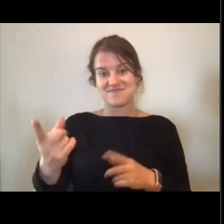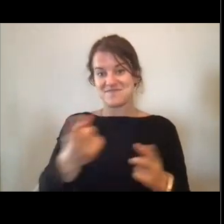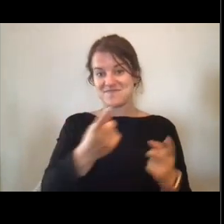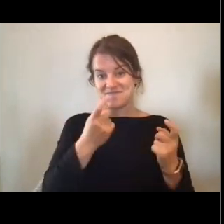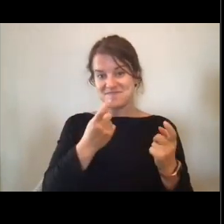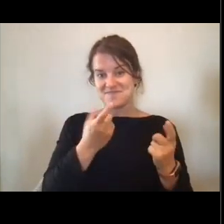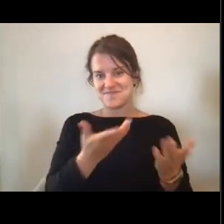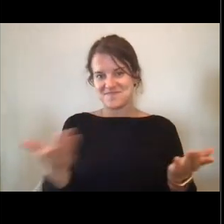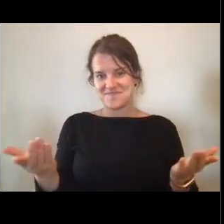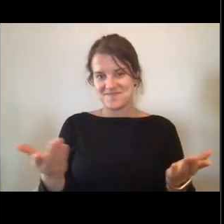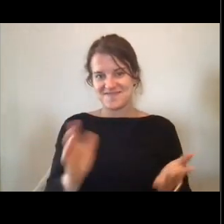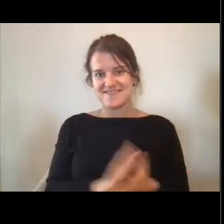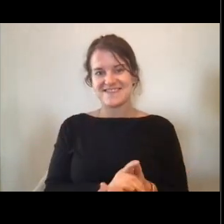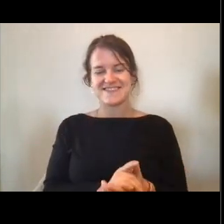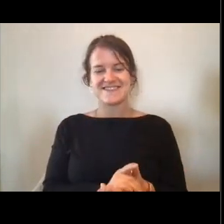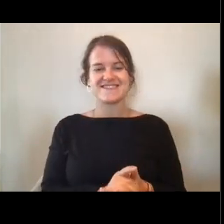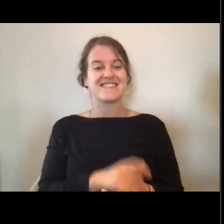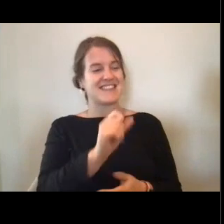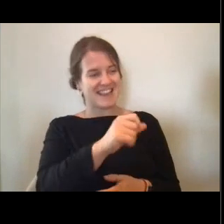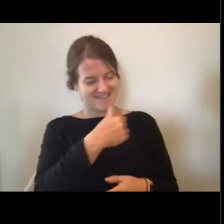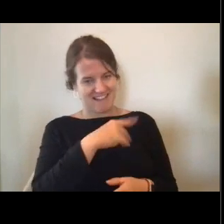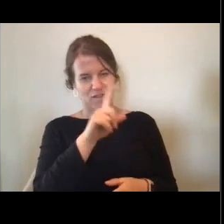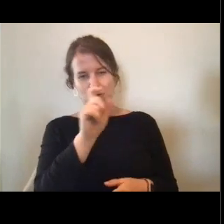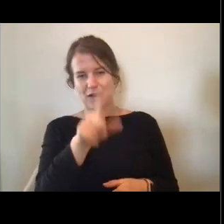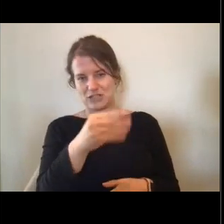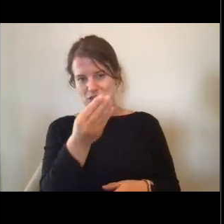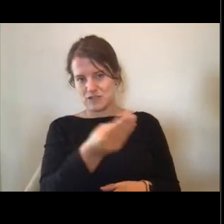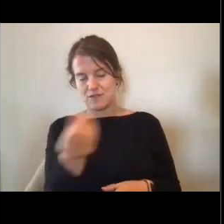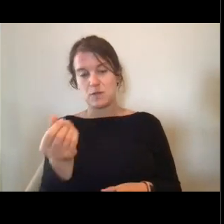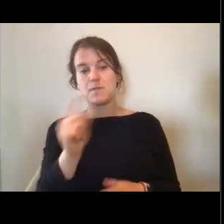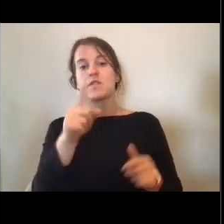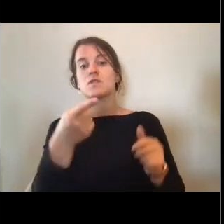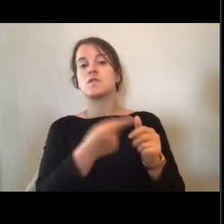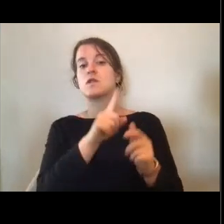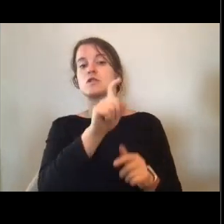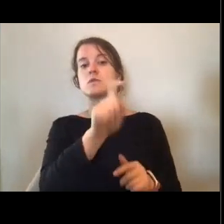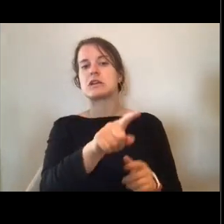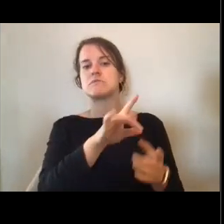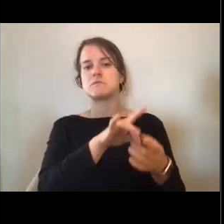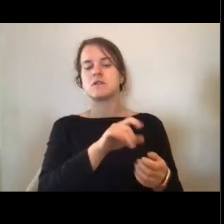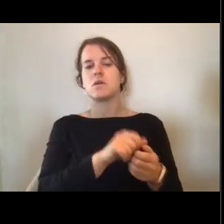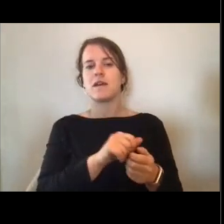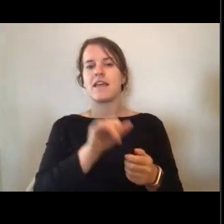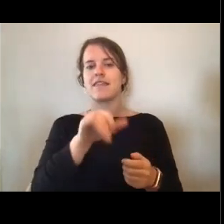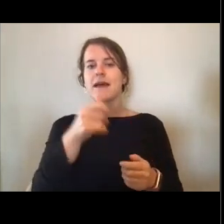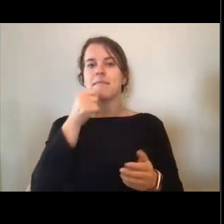[Lisa] So yeah, we do have a couple of questions. One of the questions was about that canister that got dropped.